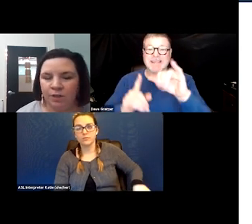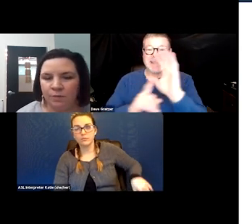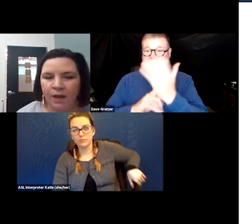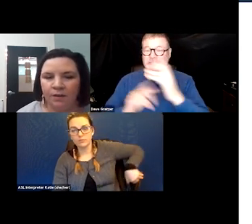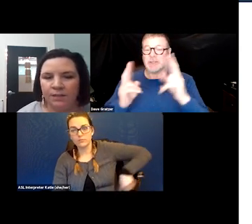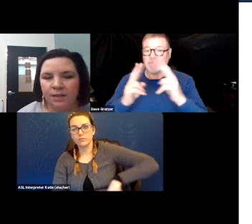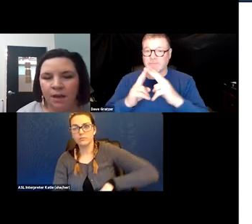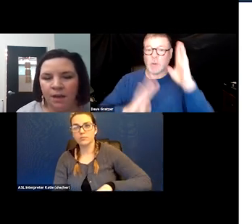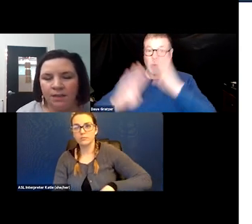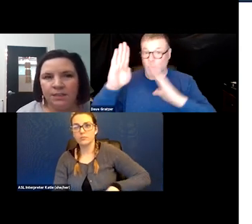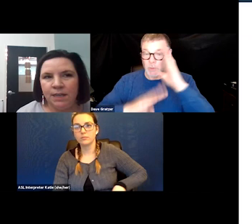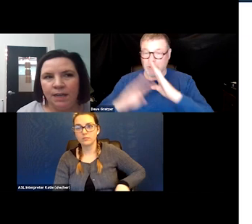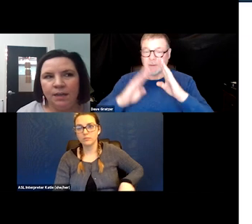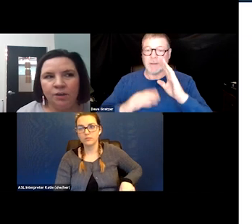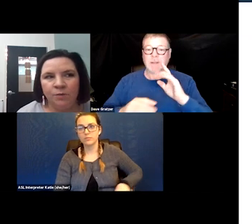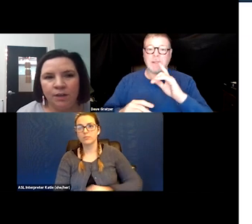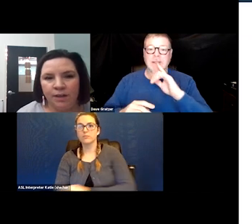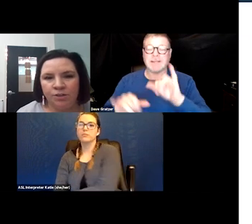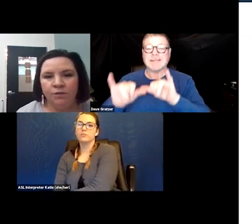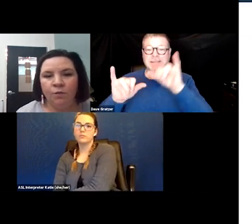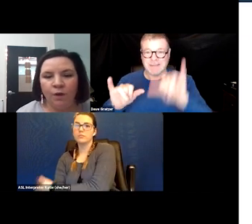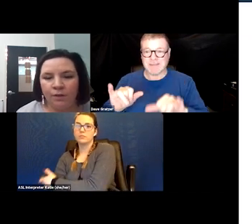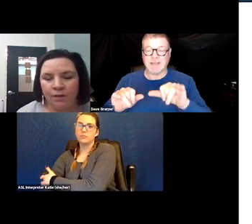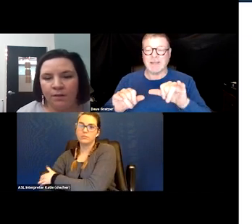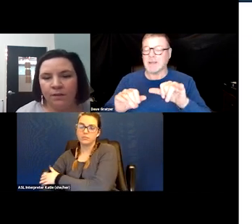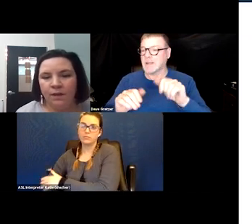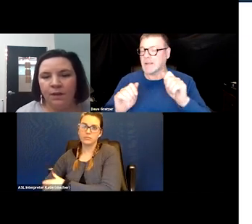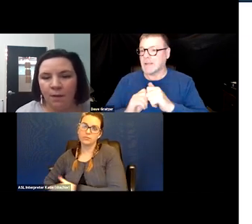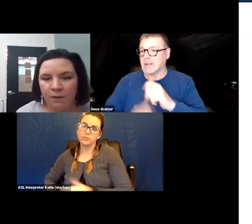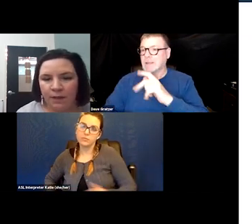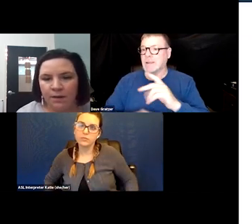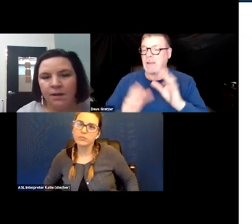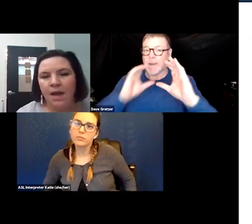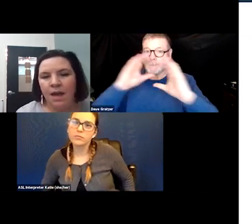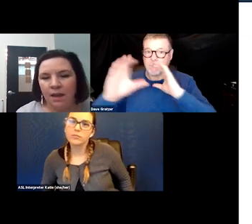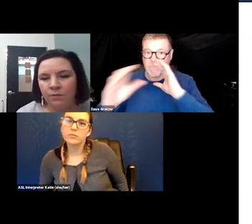so much about is, staying in communication with the applicant